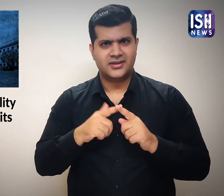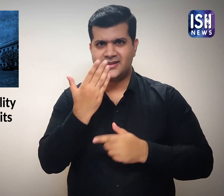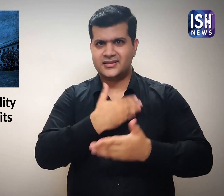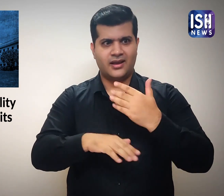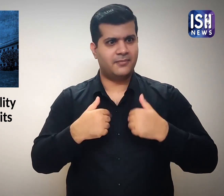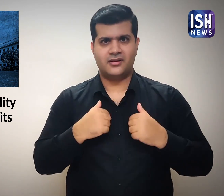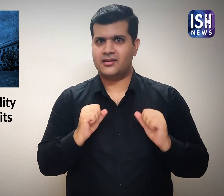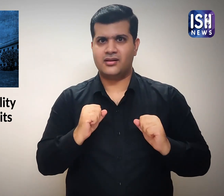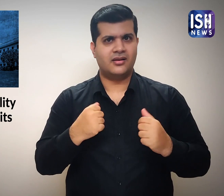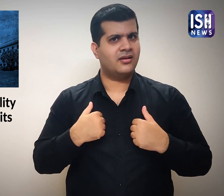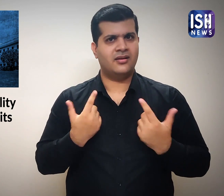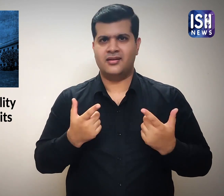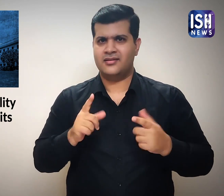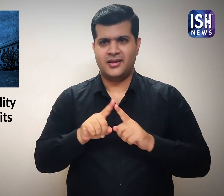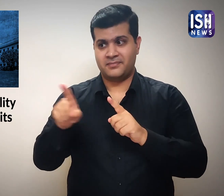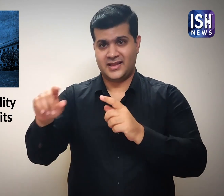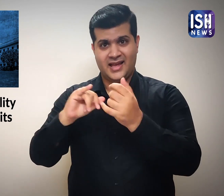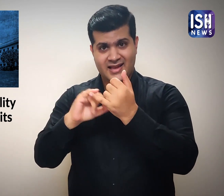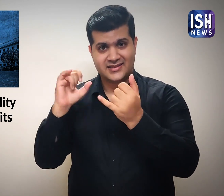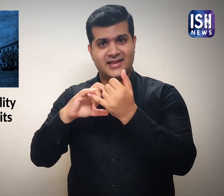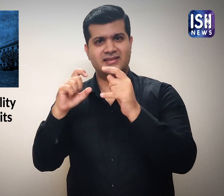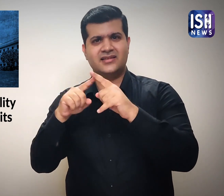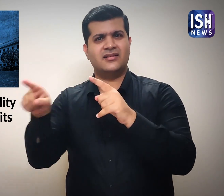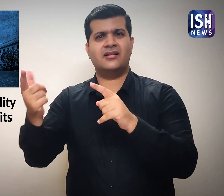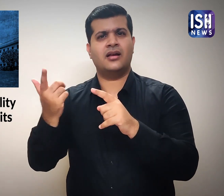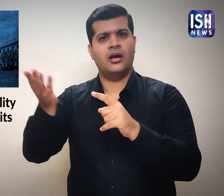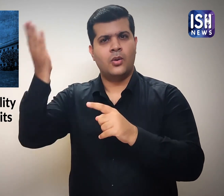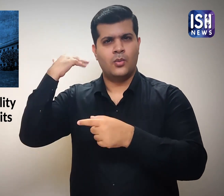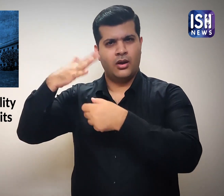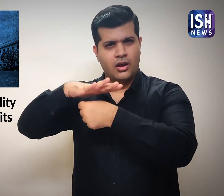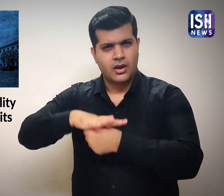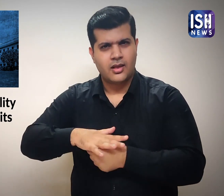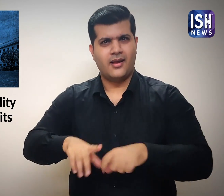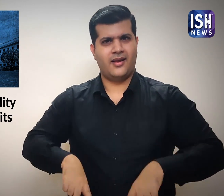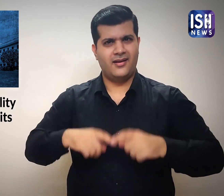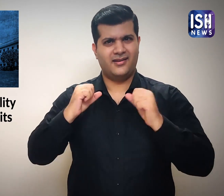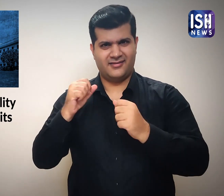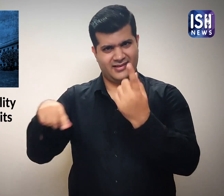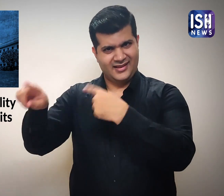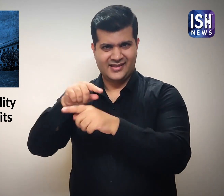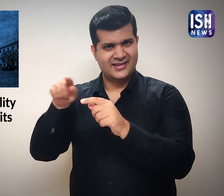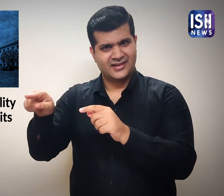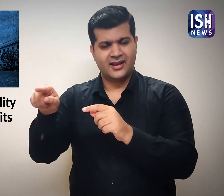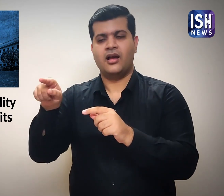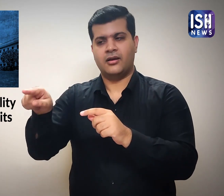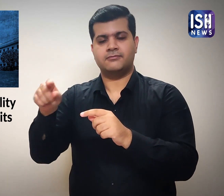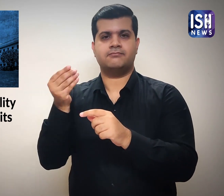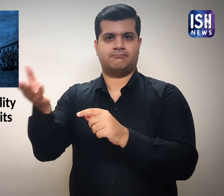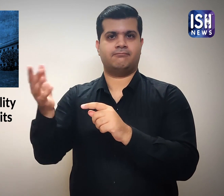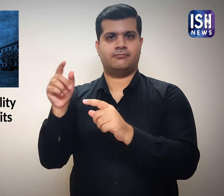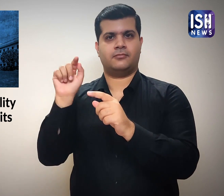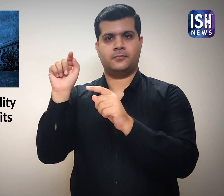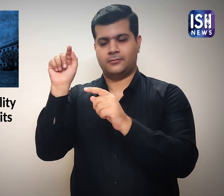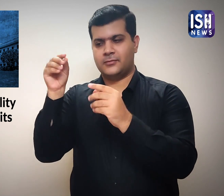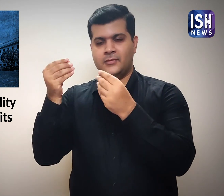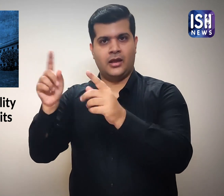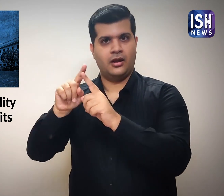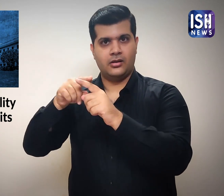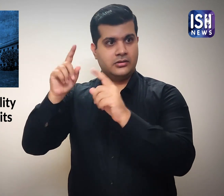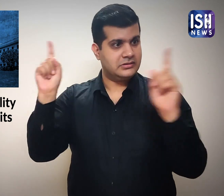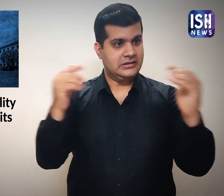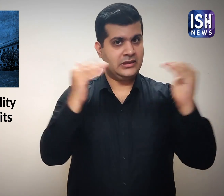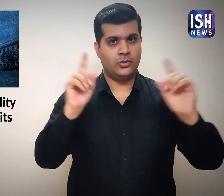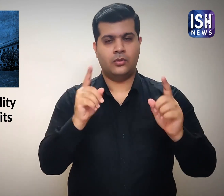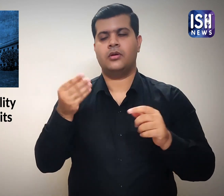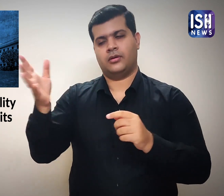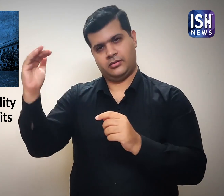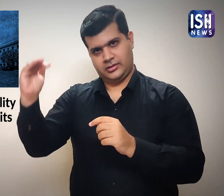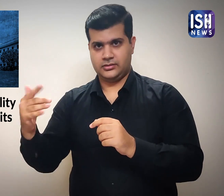People from SC/ST castes have been oppressed and face barriers in the society. Hence, they are given reservations.